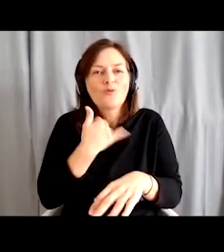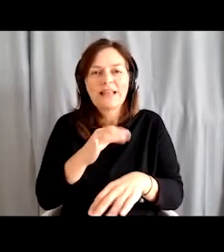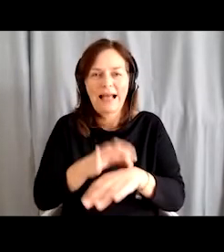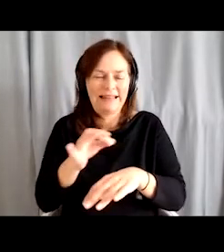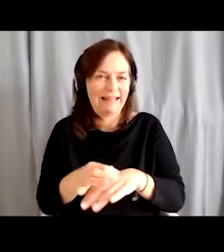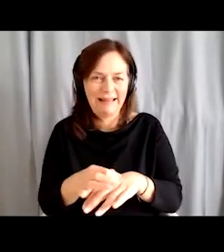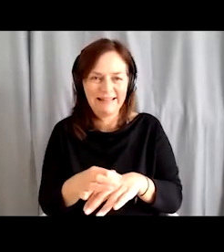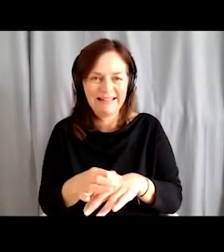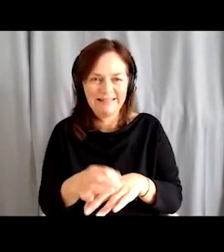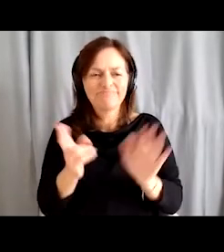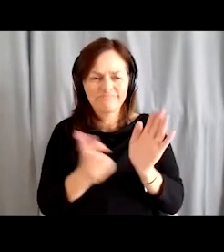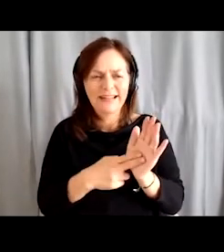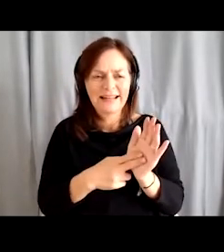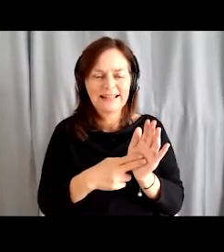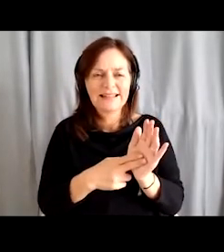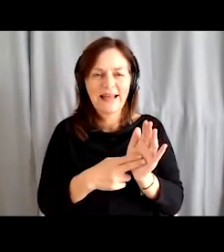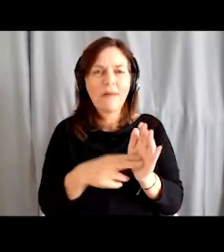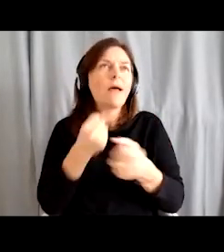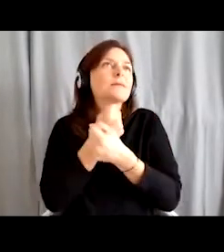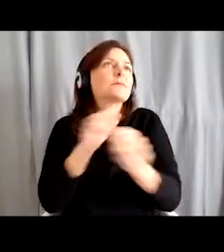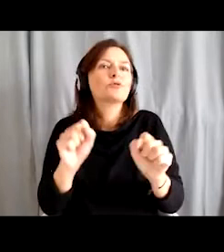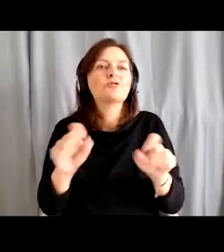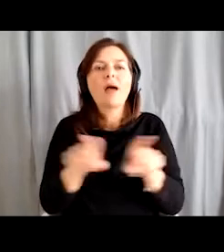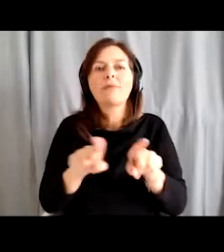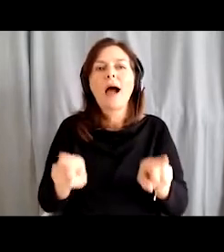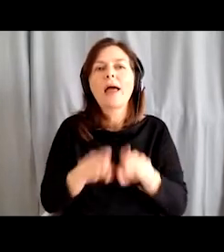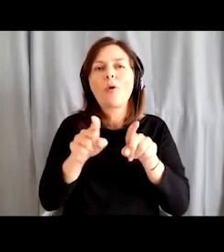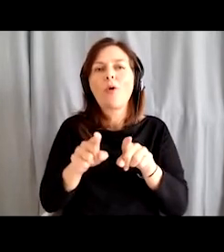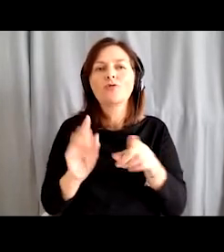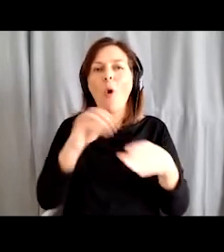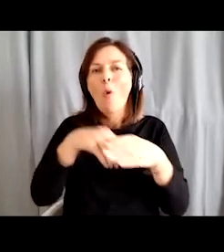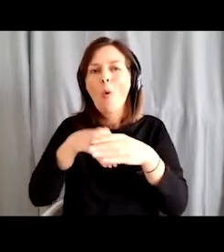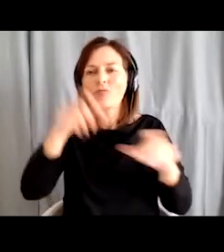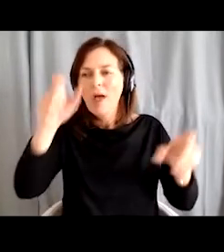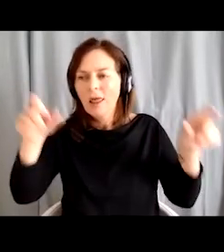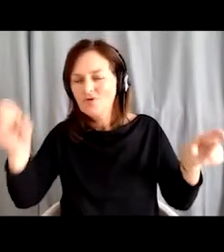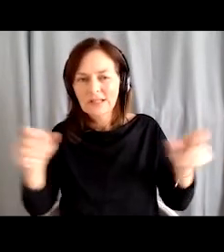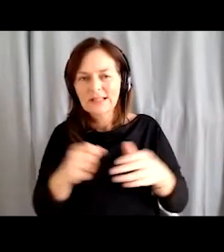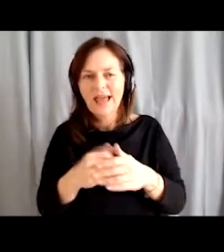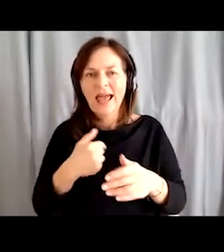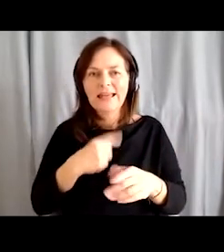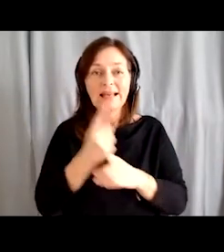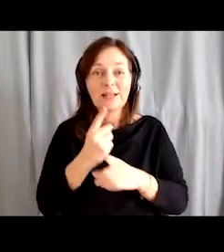They truly relax me, just like they do the participants. I also feel good after the rehearsal.